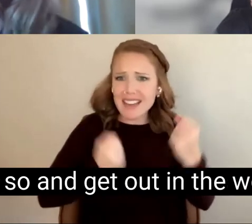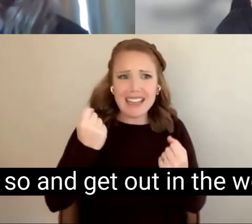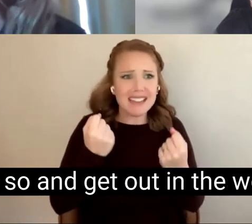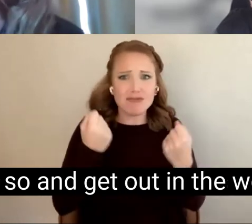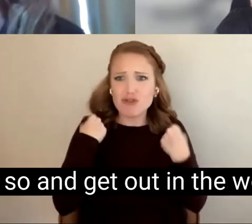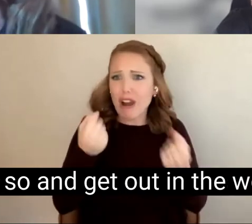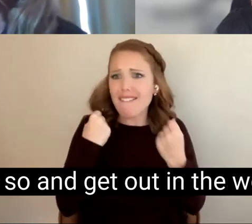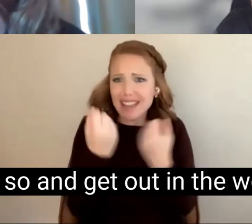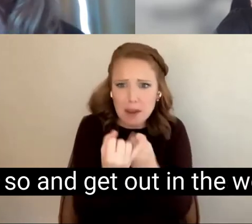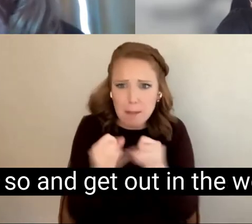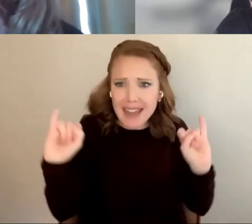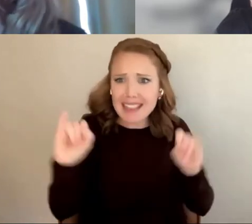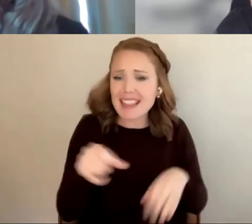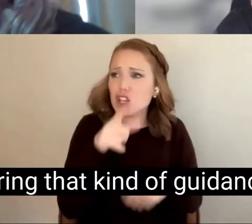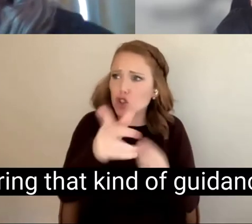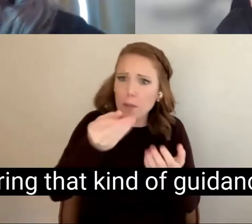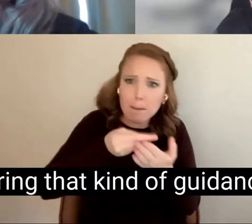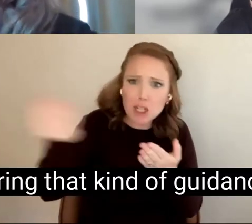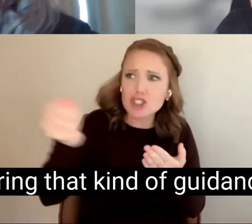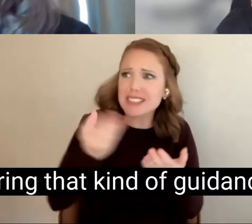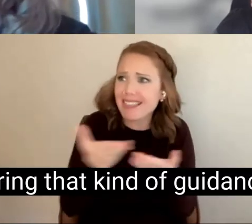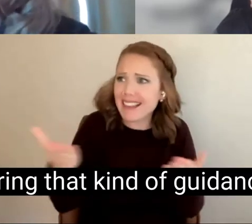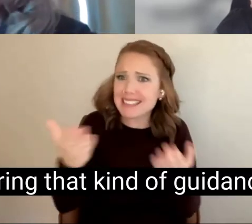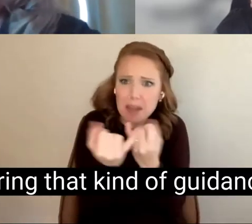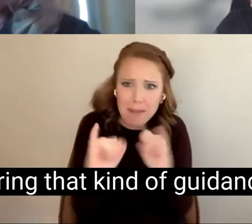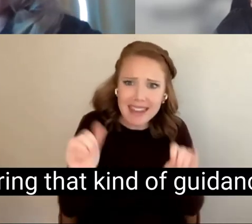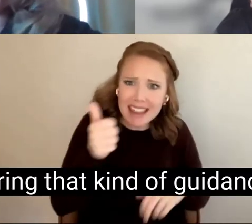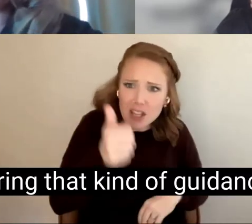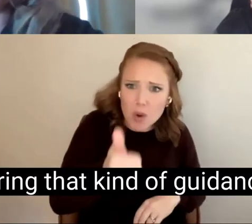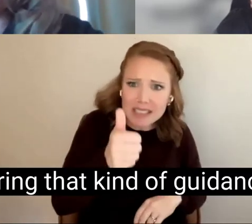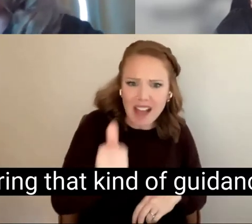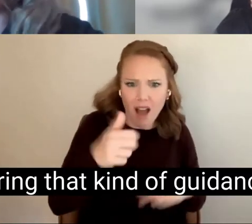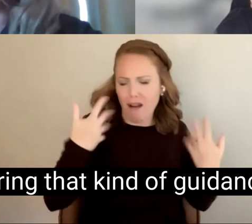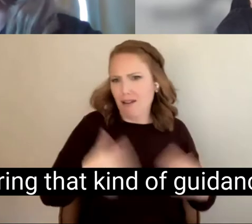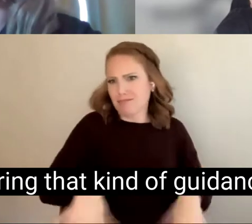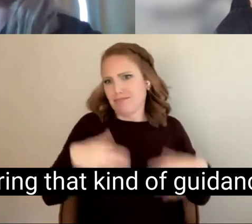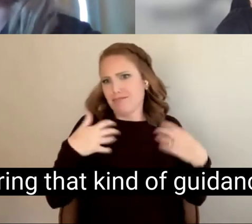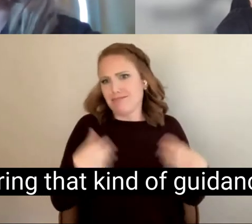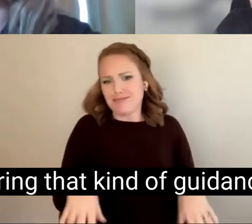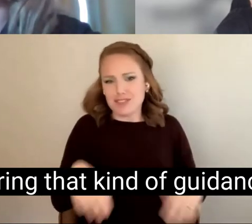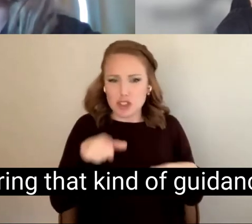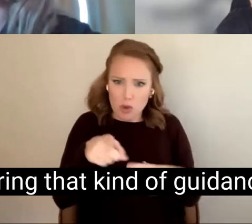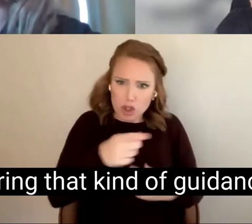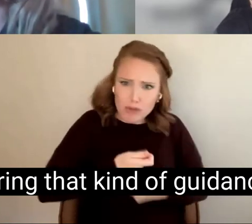do so and get out in the world. So sharing that kind of guidance and of